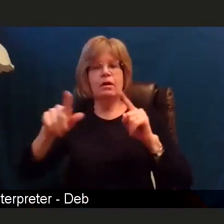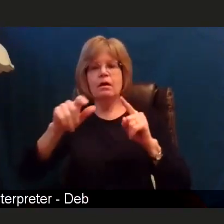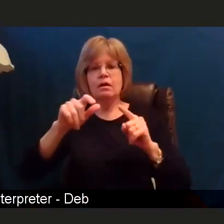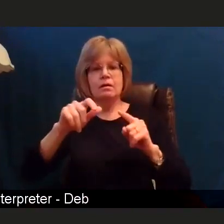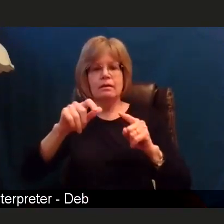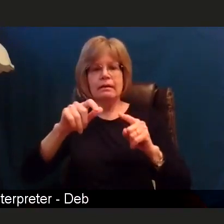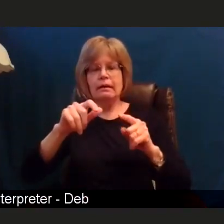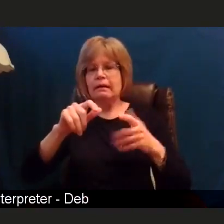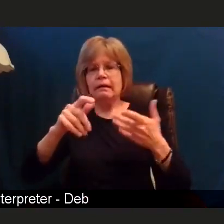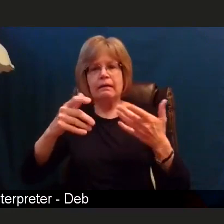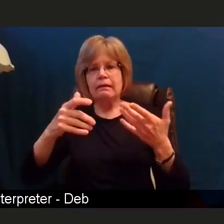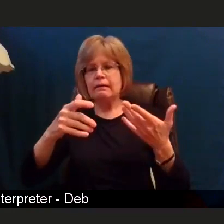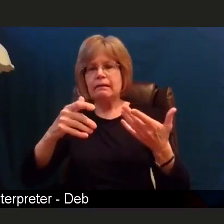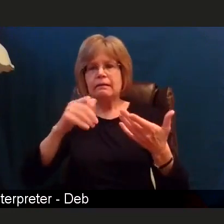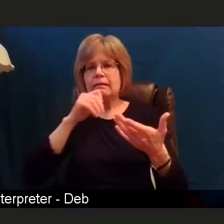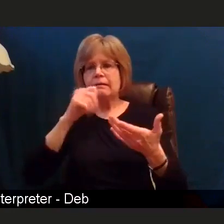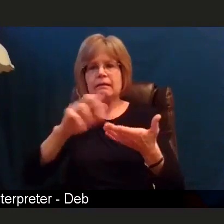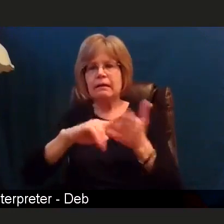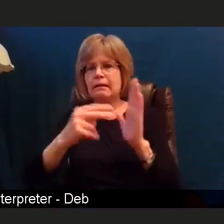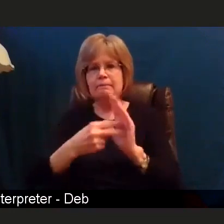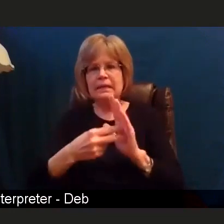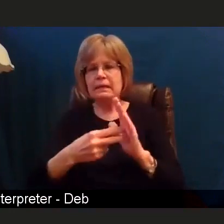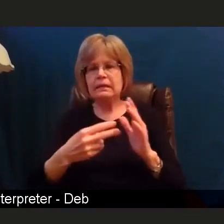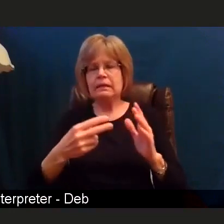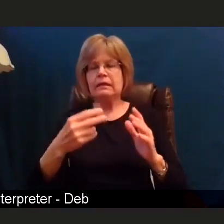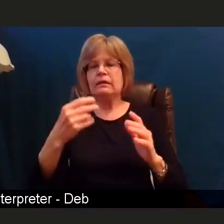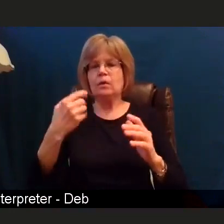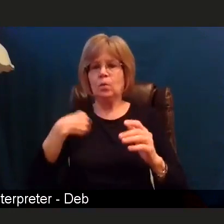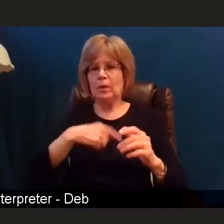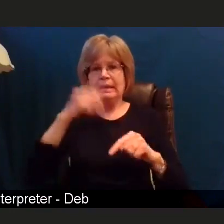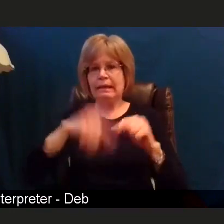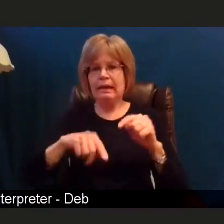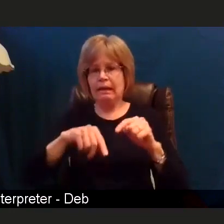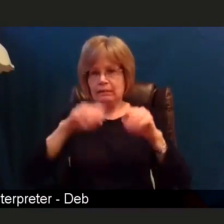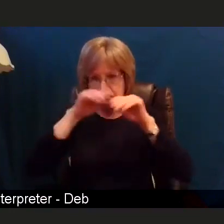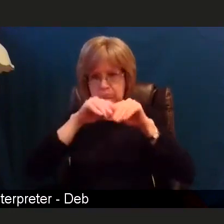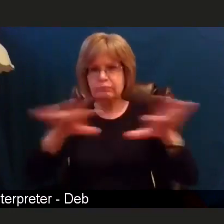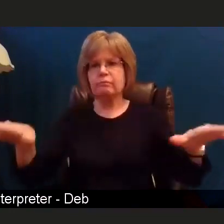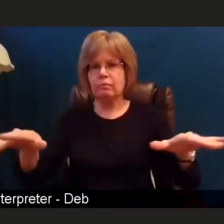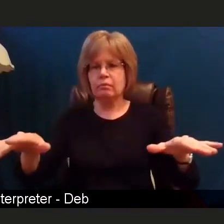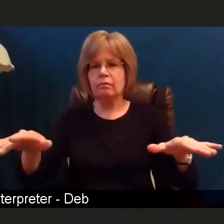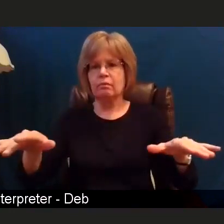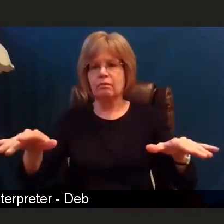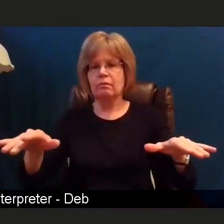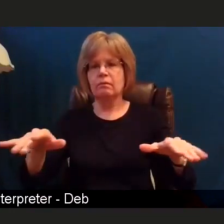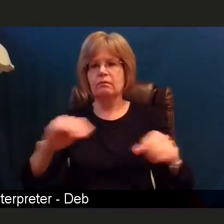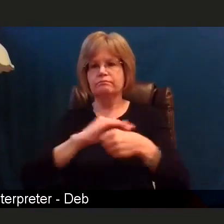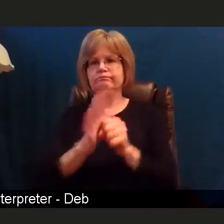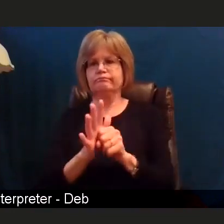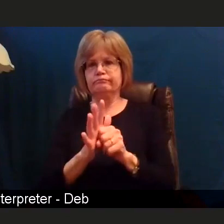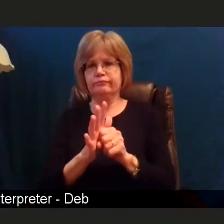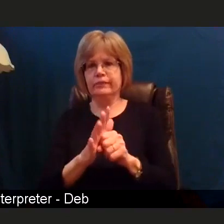about whether or not we're infectious and, transmitting the virus in our nose and throats